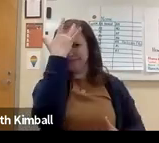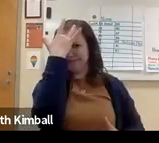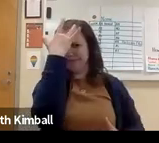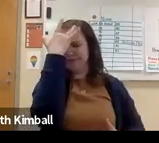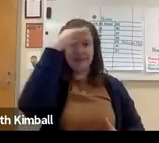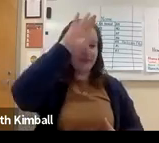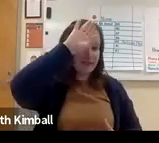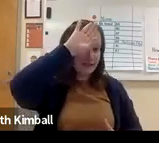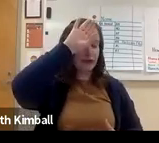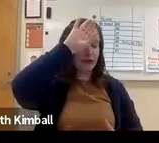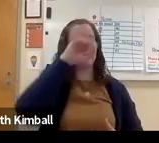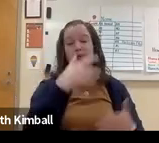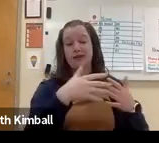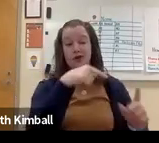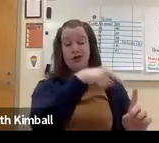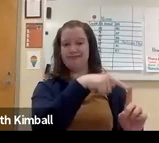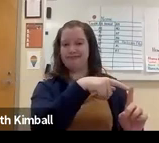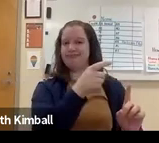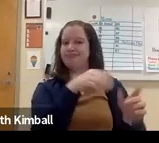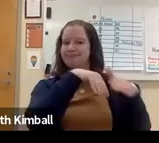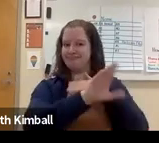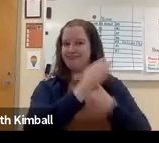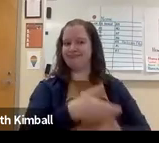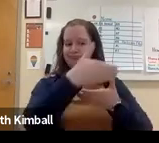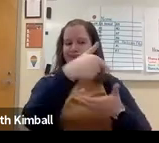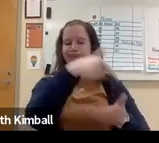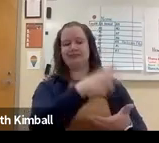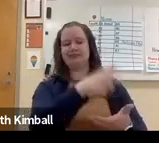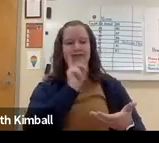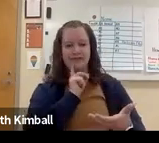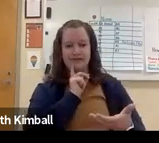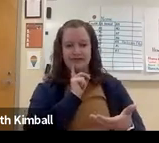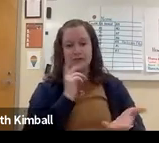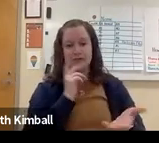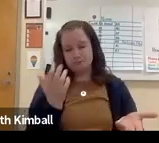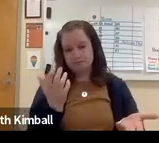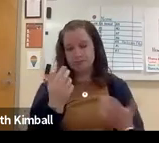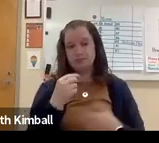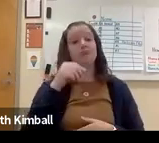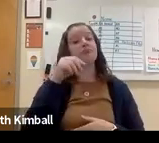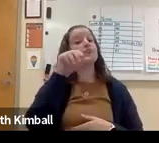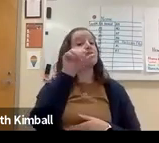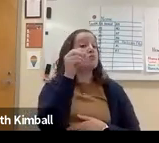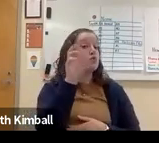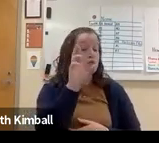Or it could also be related to a maternal illness. The mother may have had a high fever